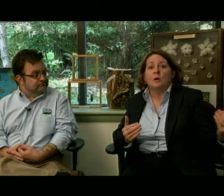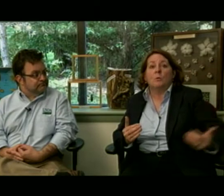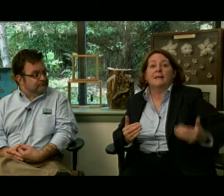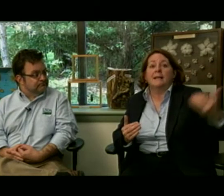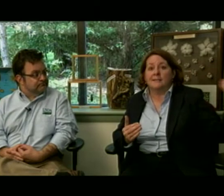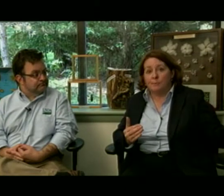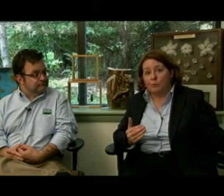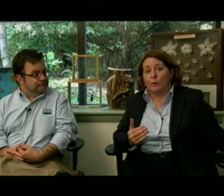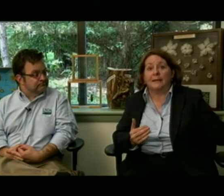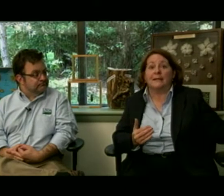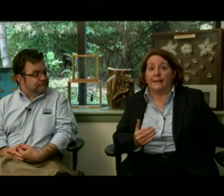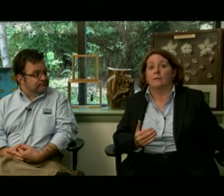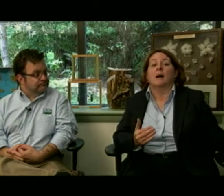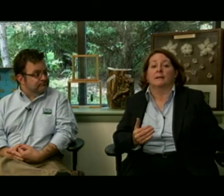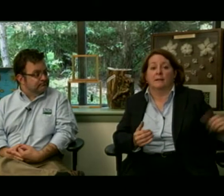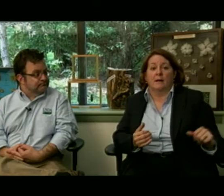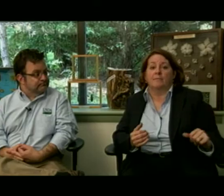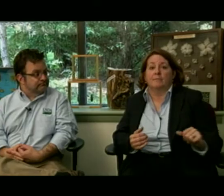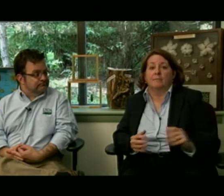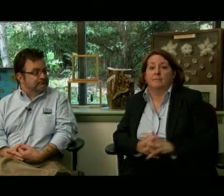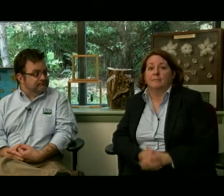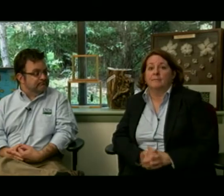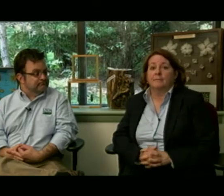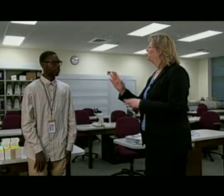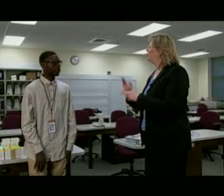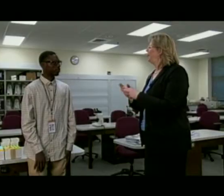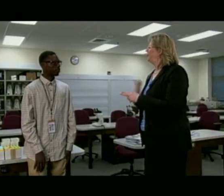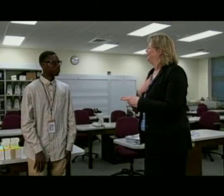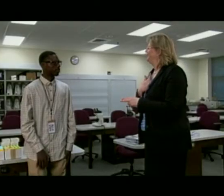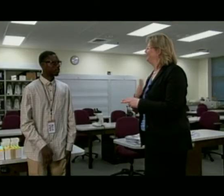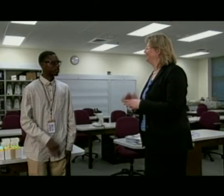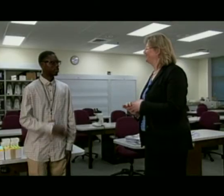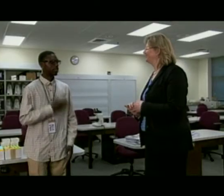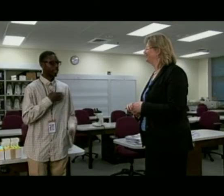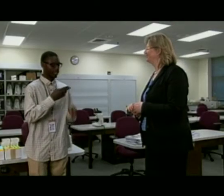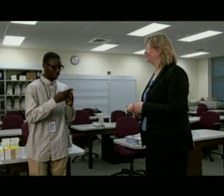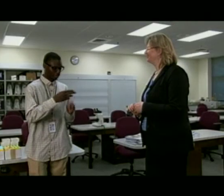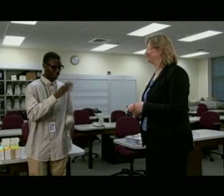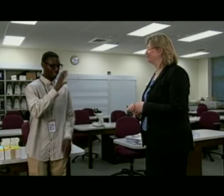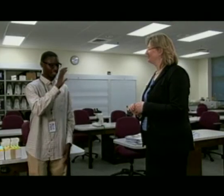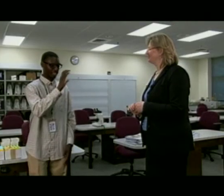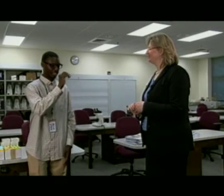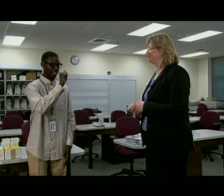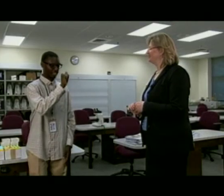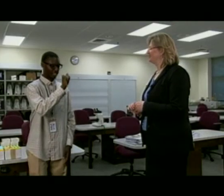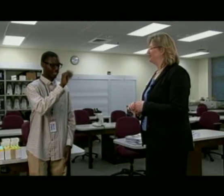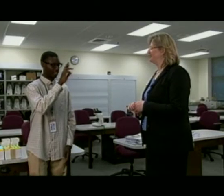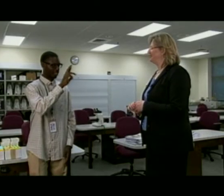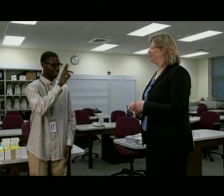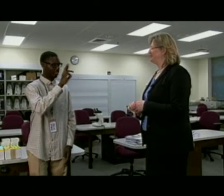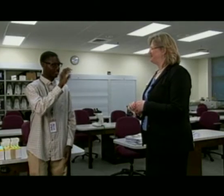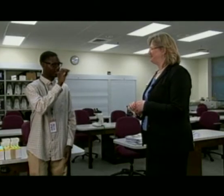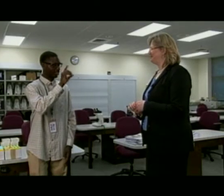when he is employed later on in life. My name is Carroll Barnes.